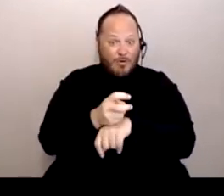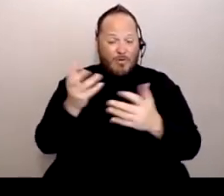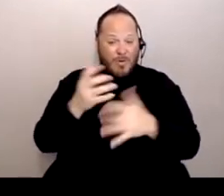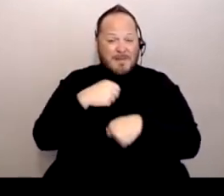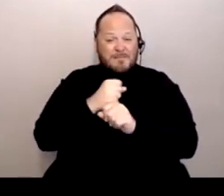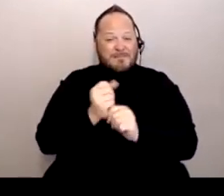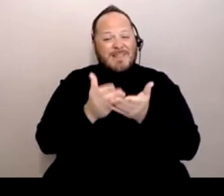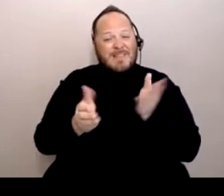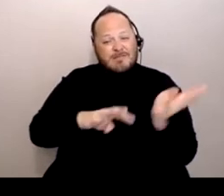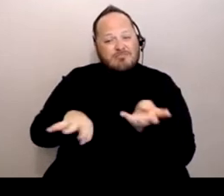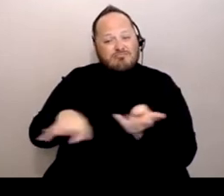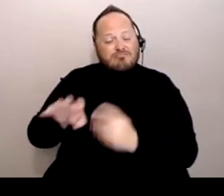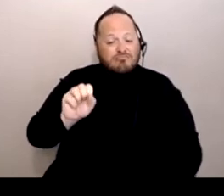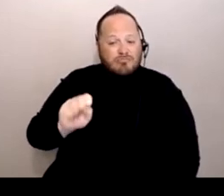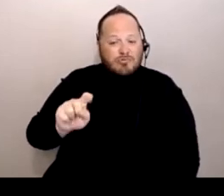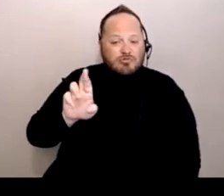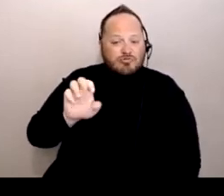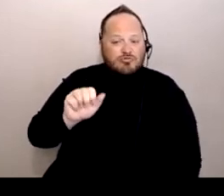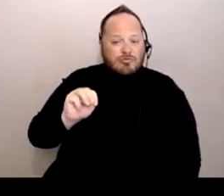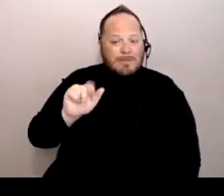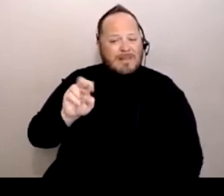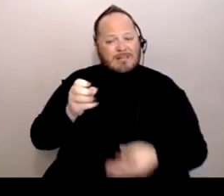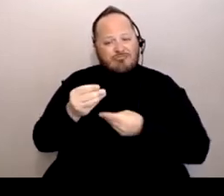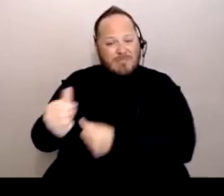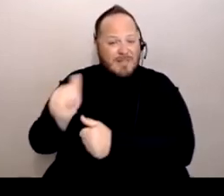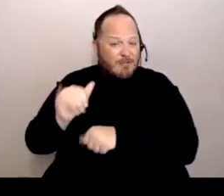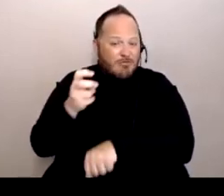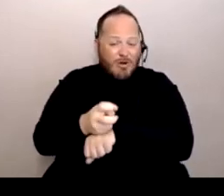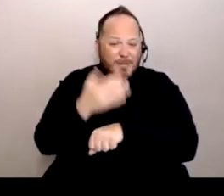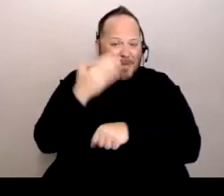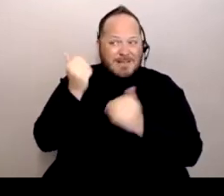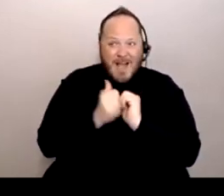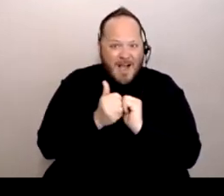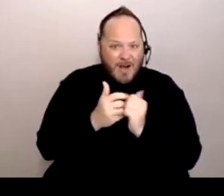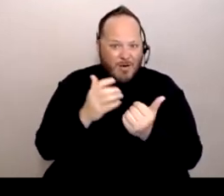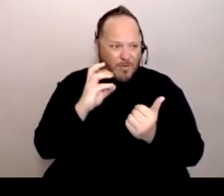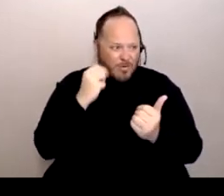when you have different needs from different people? But what's also been really tough